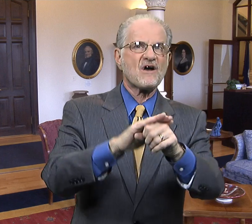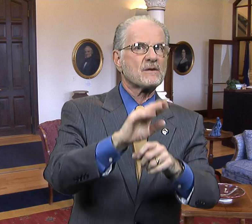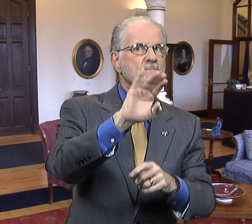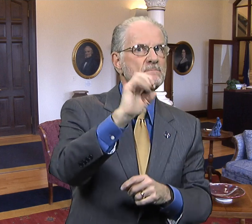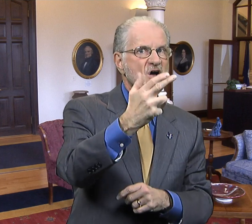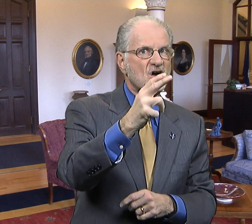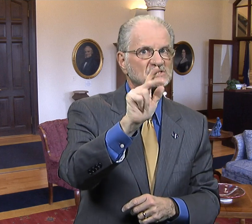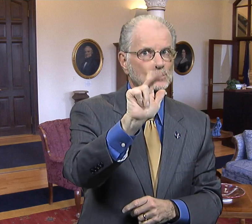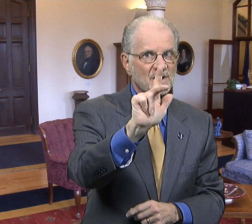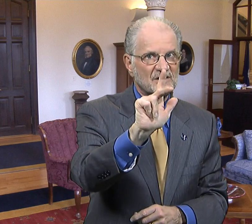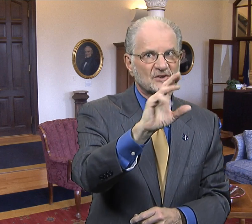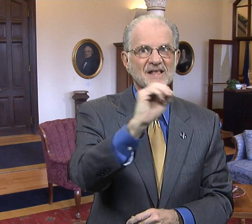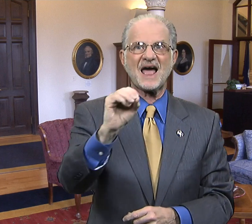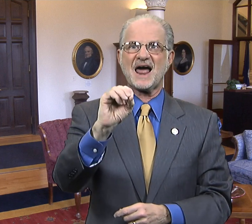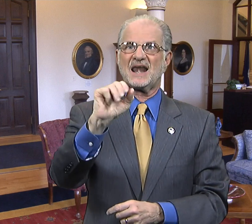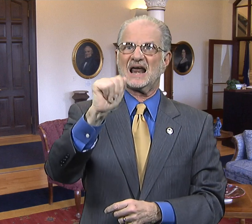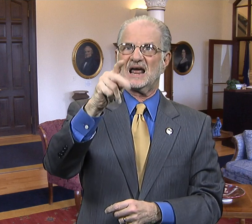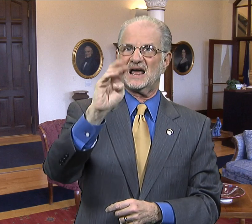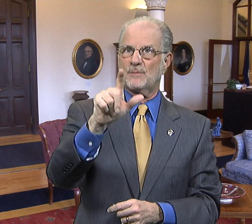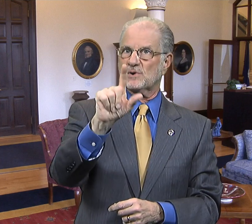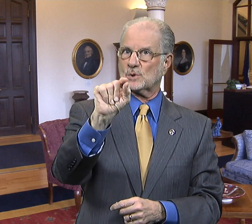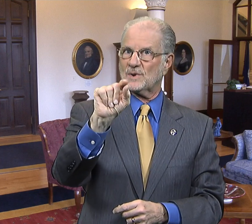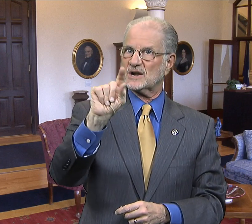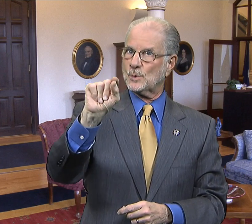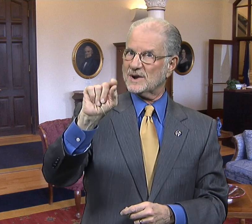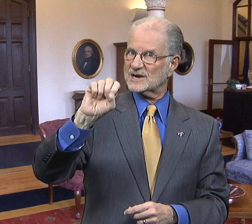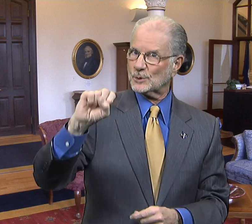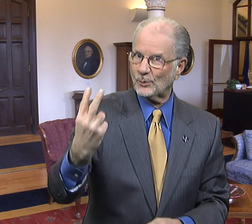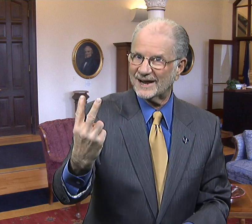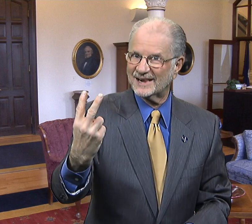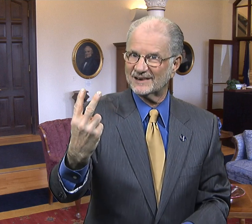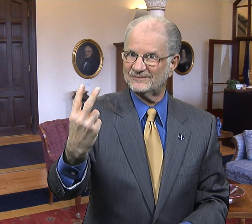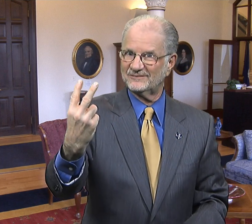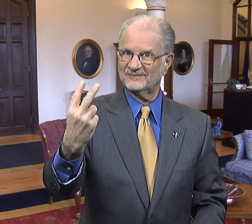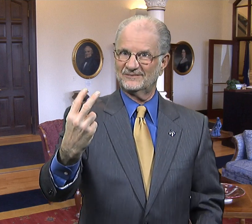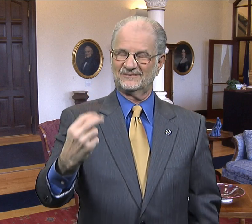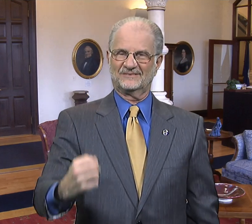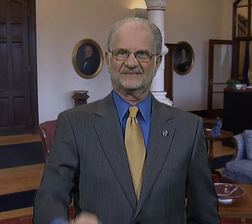on March 23 and April 20, 2012.